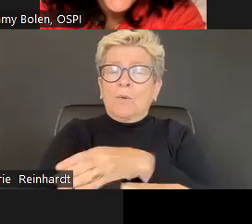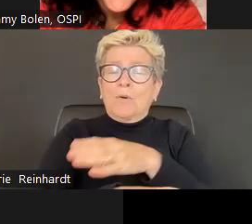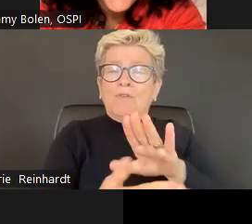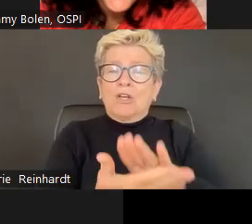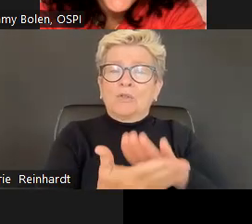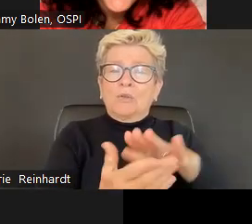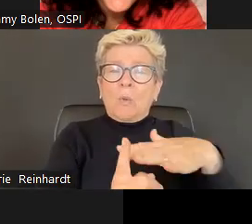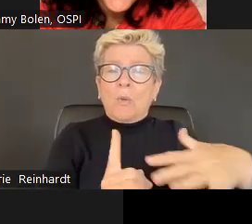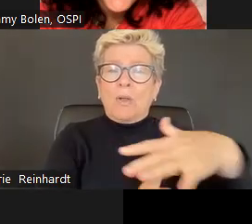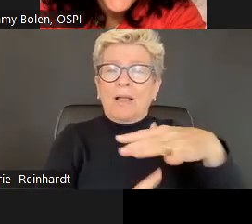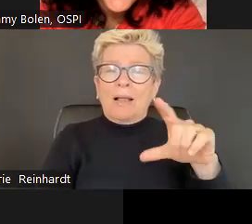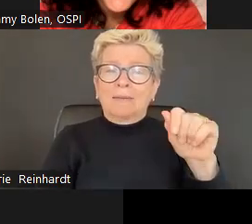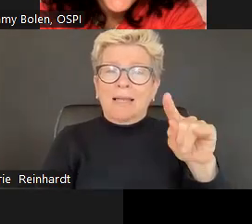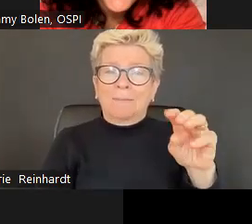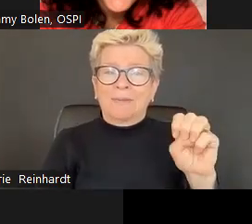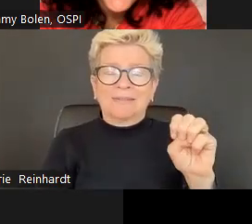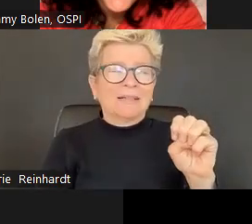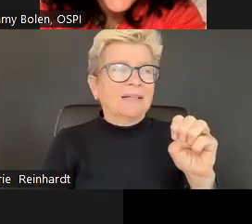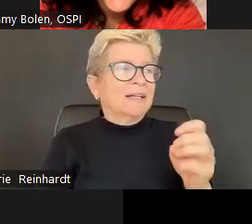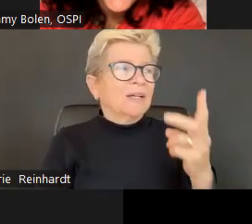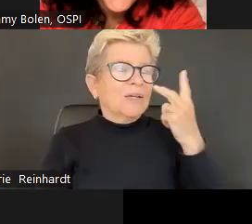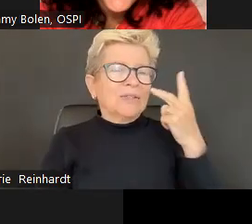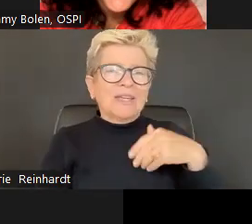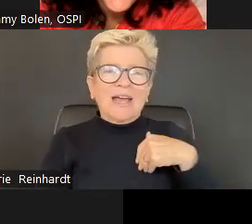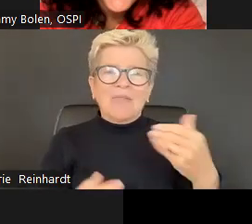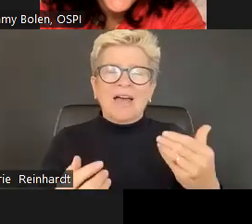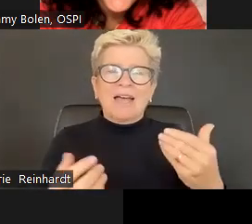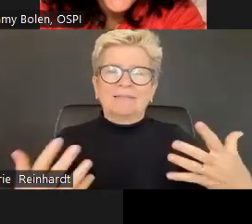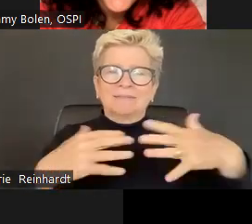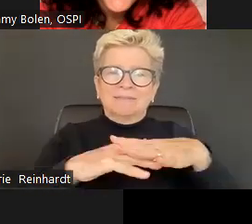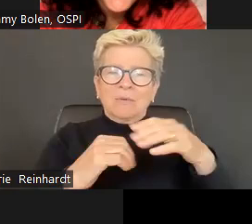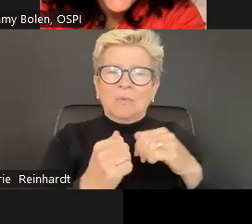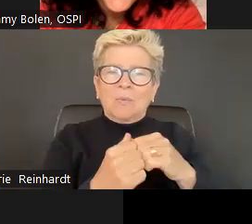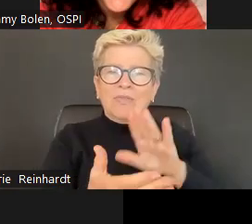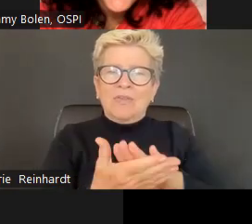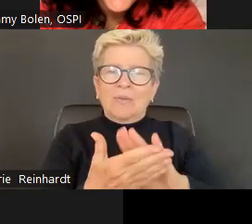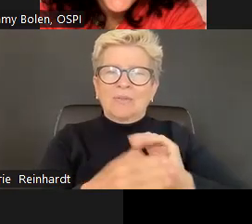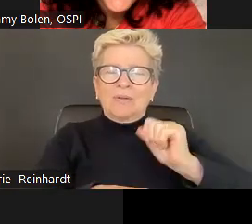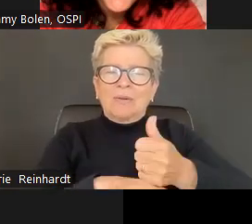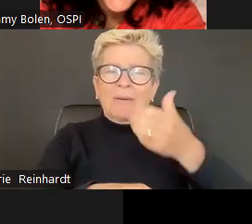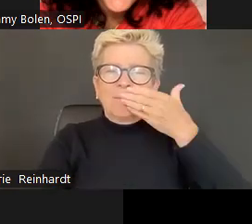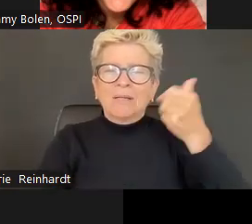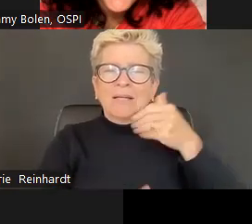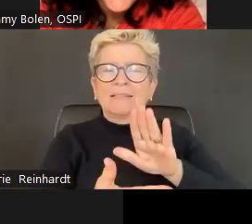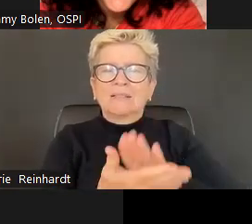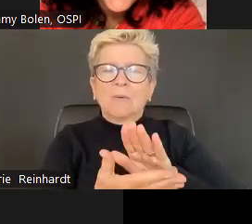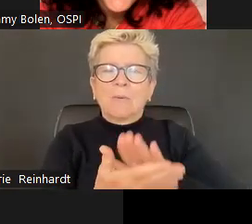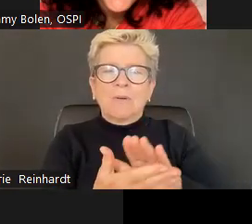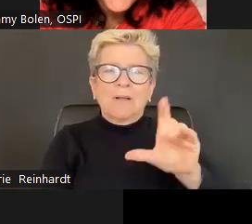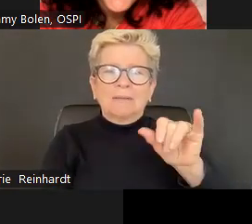And these are just 3 examples. Of hundreds of studies. That have shown the positive effects of improved school climate.